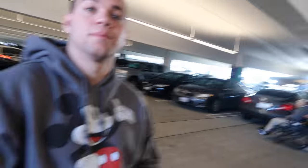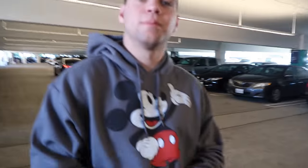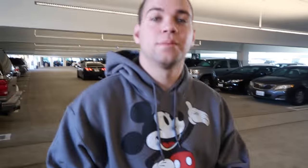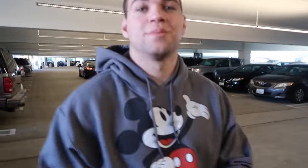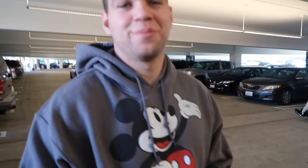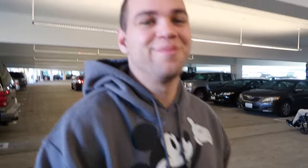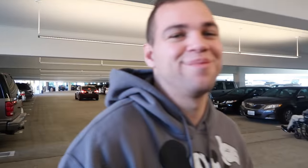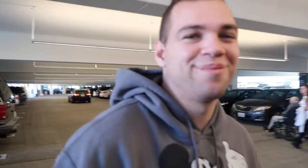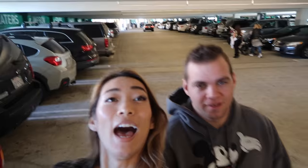Babe, you excited?!